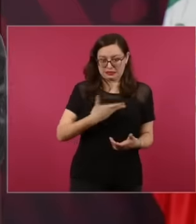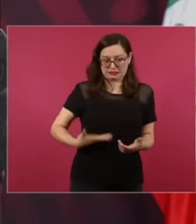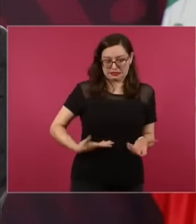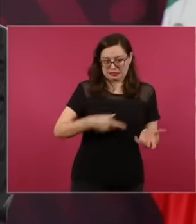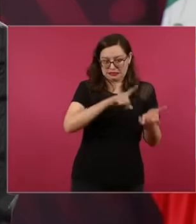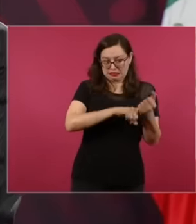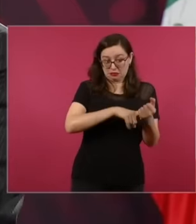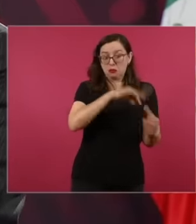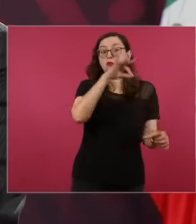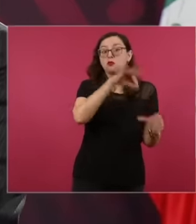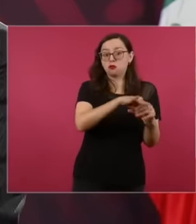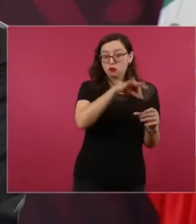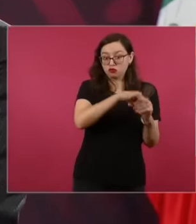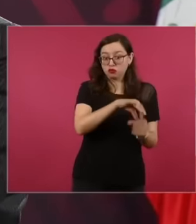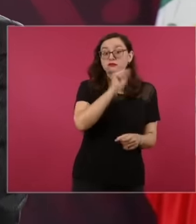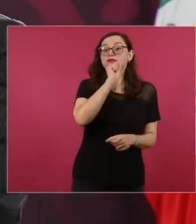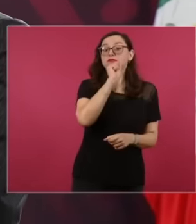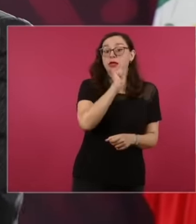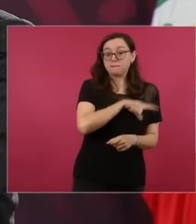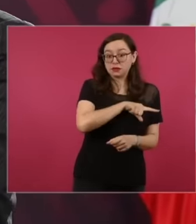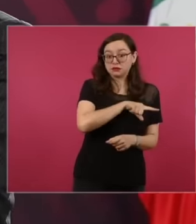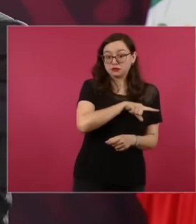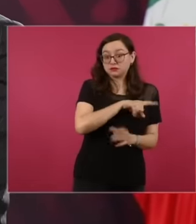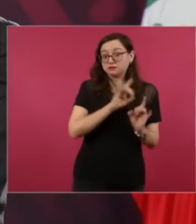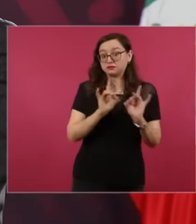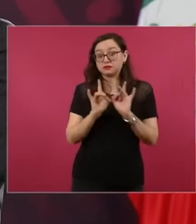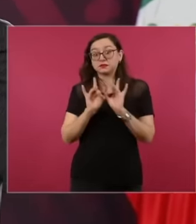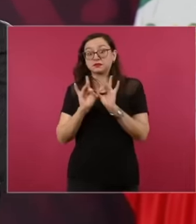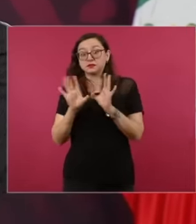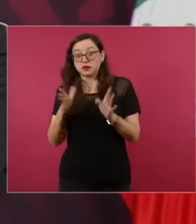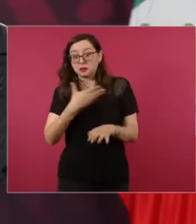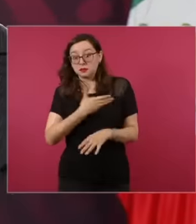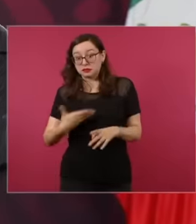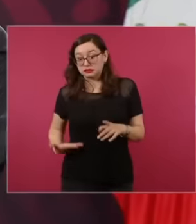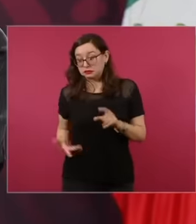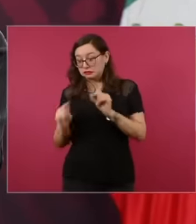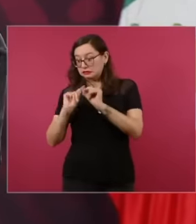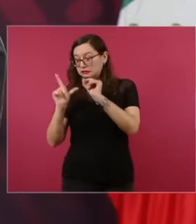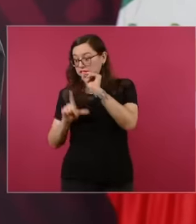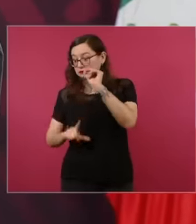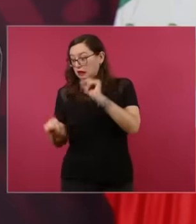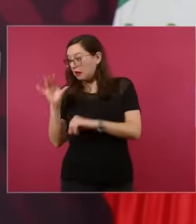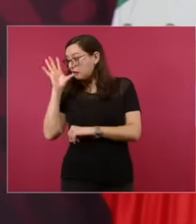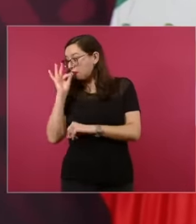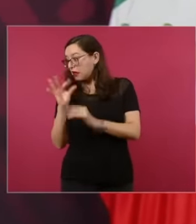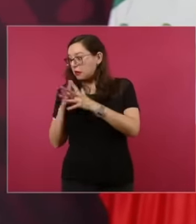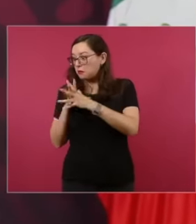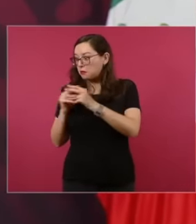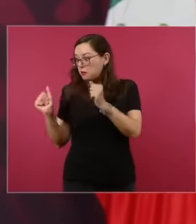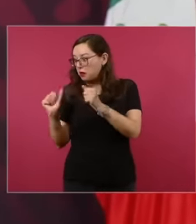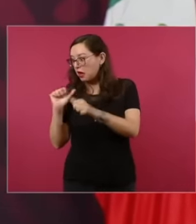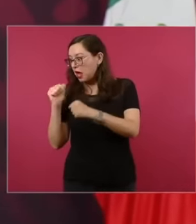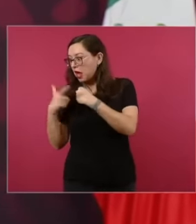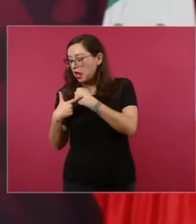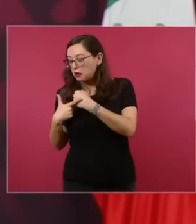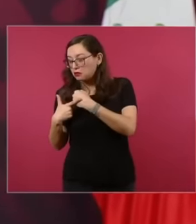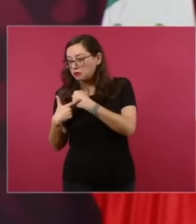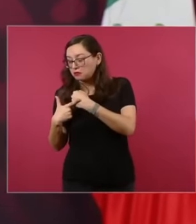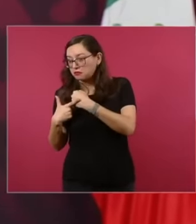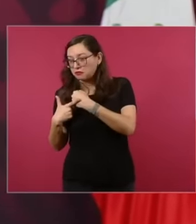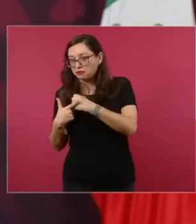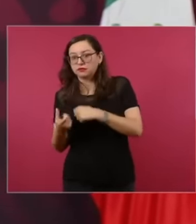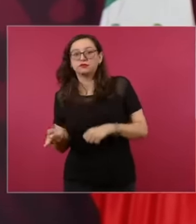president, the one who replaced him was the president of the court, but he had